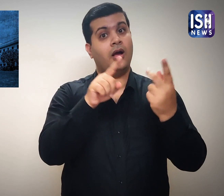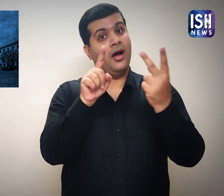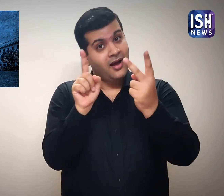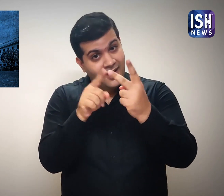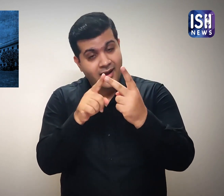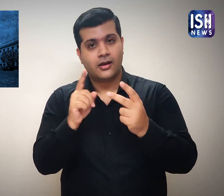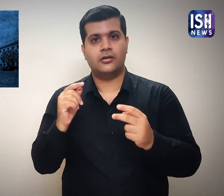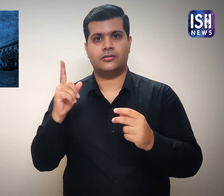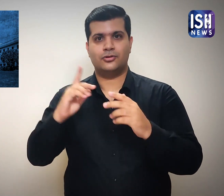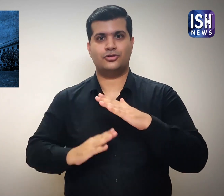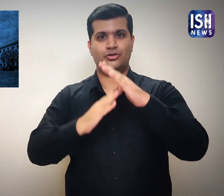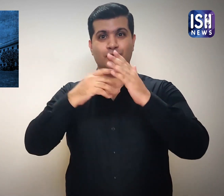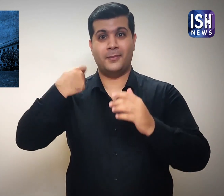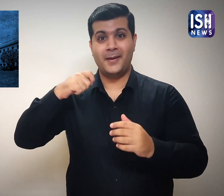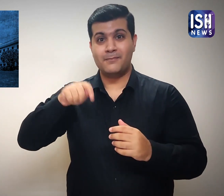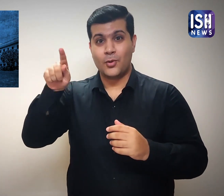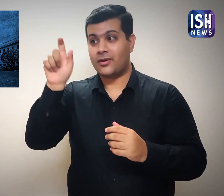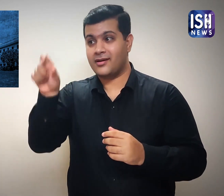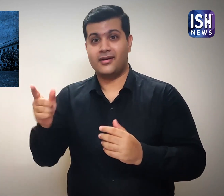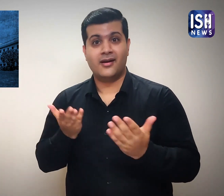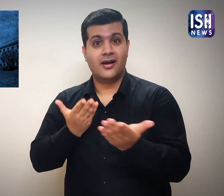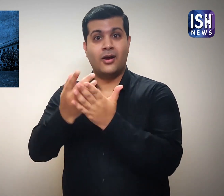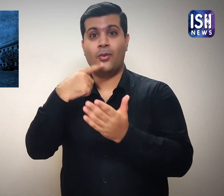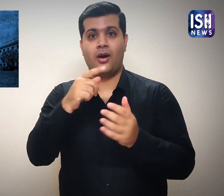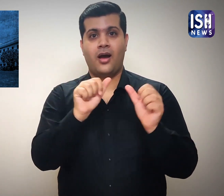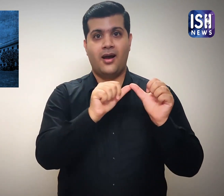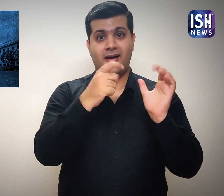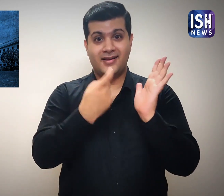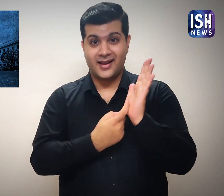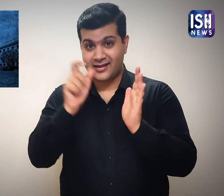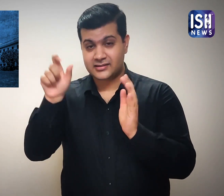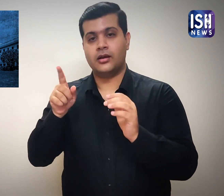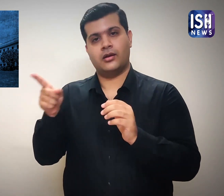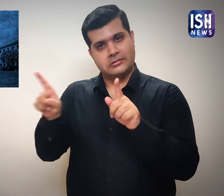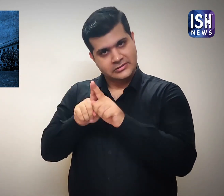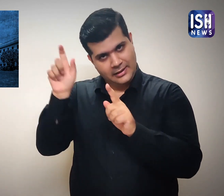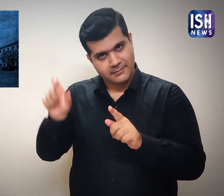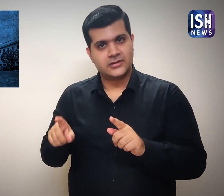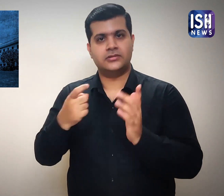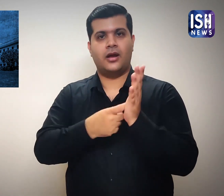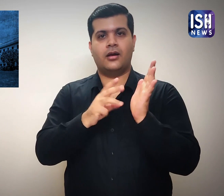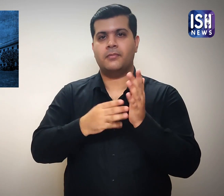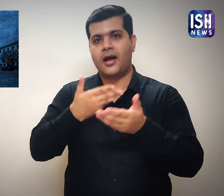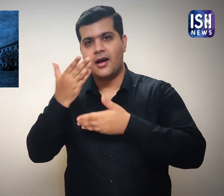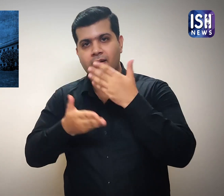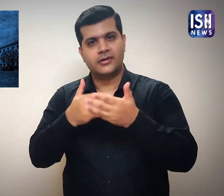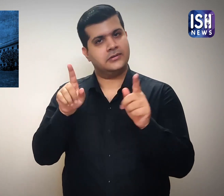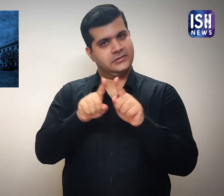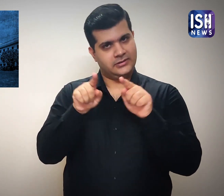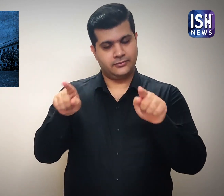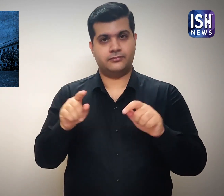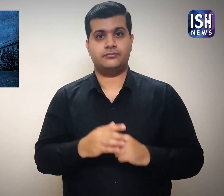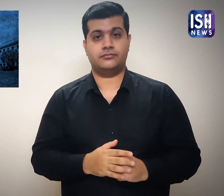and also advised for Mr. Aryan Raj’s case in the Supreme Court.